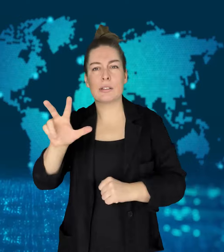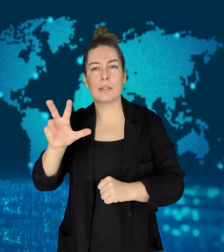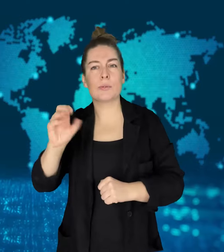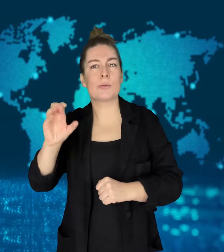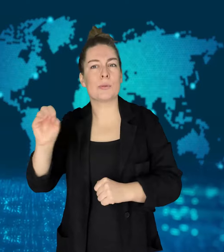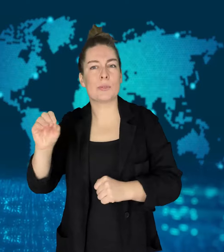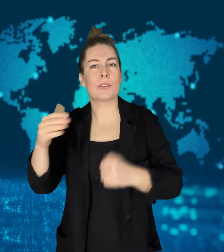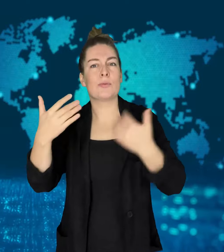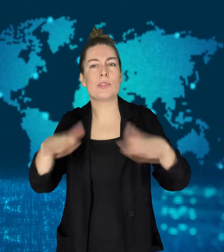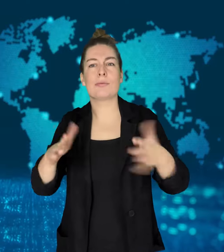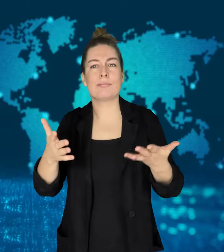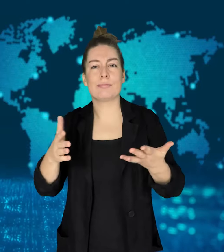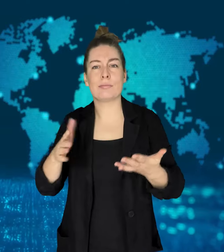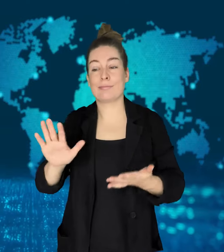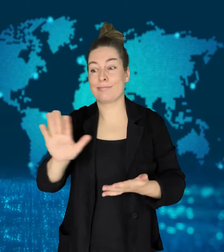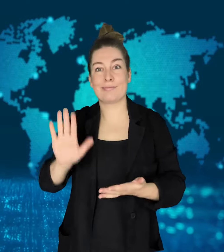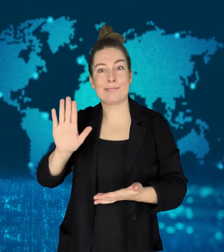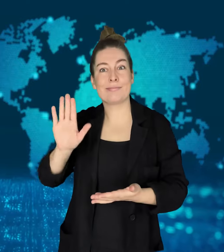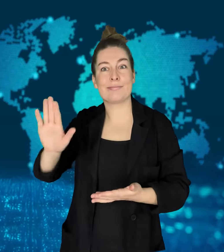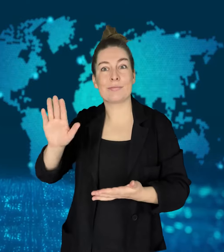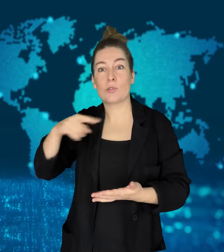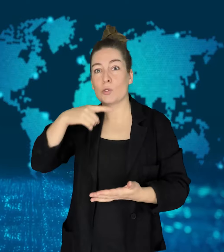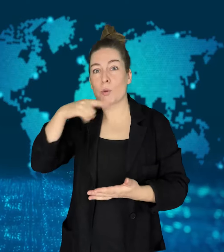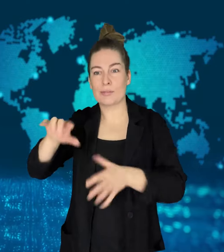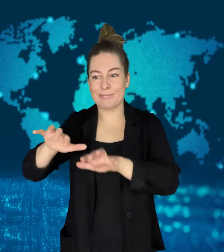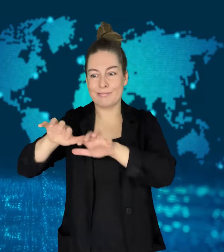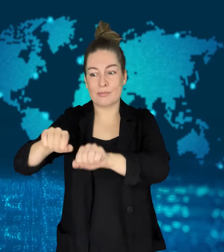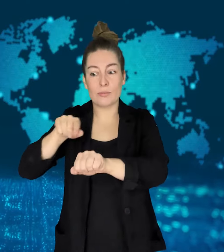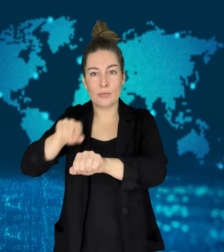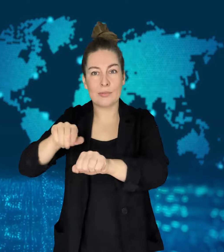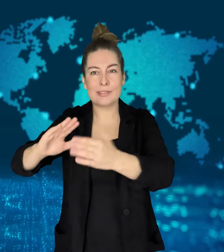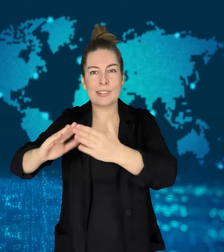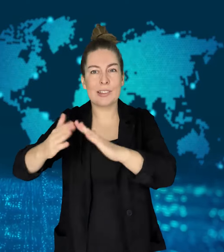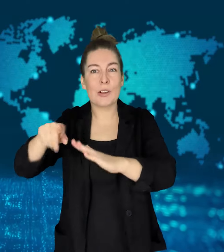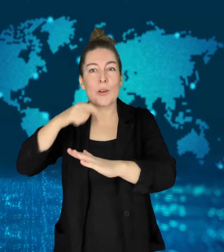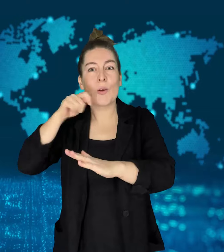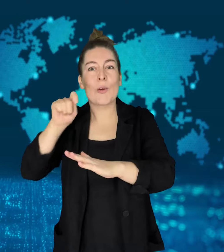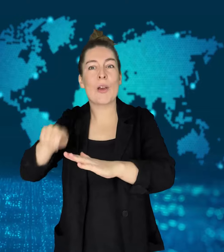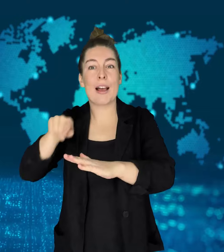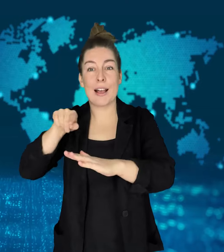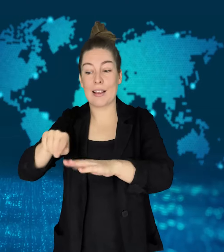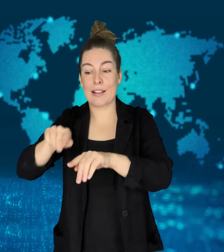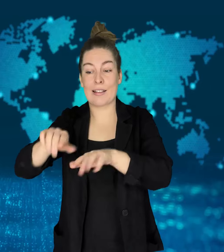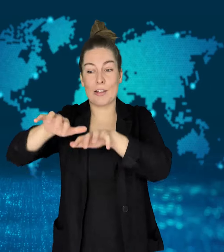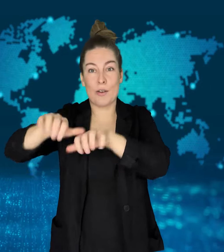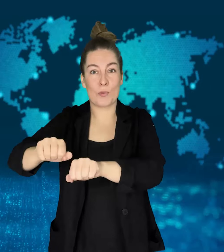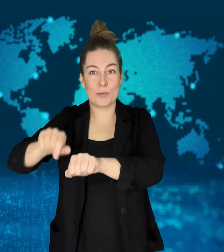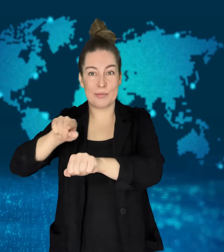including five young children.